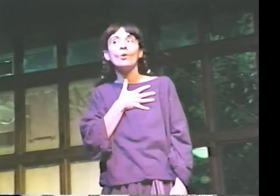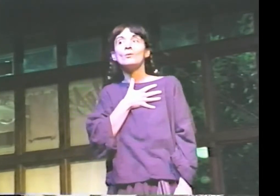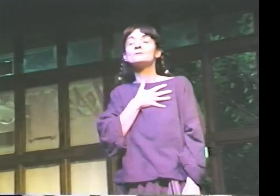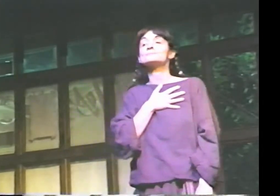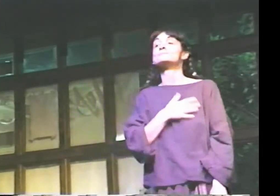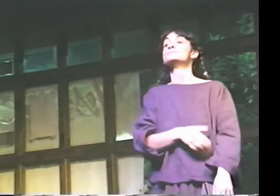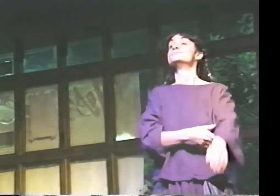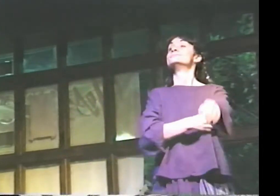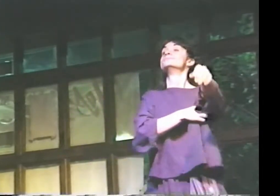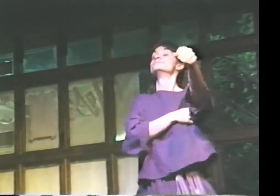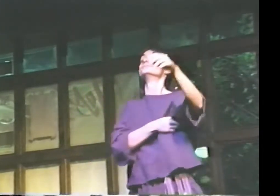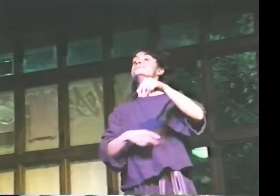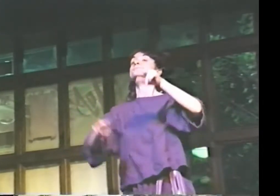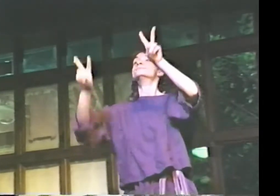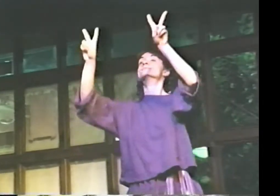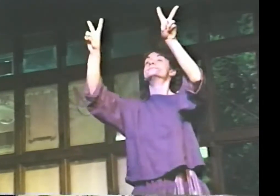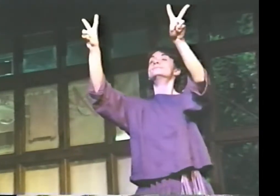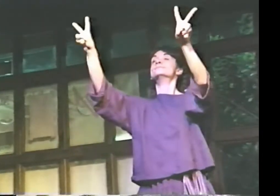THAT SCARES ME SO.